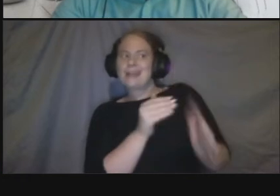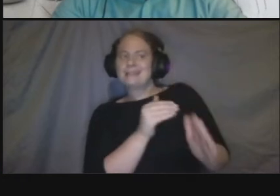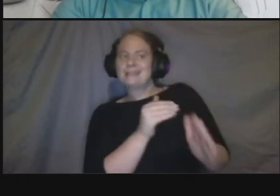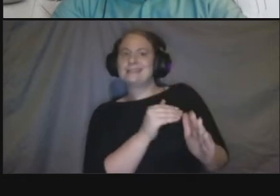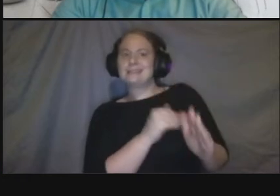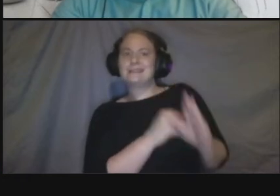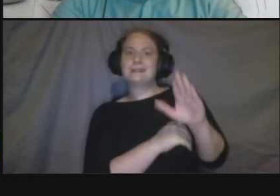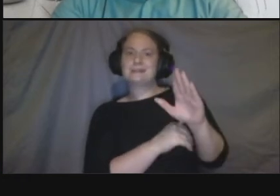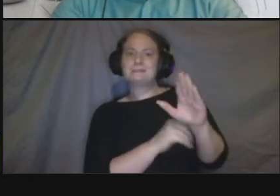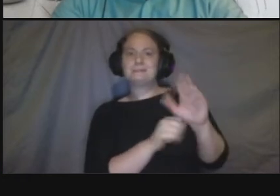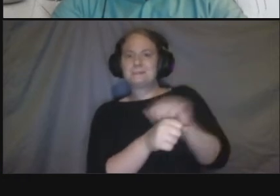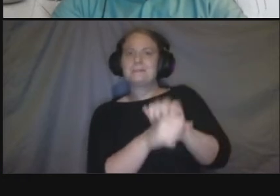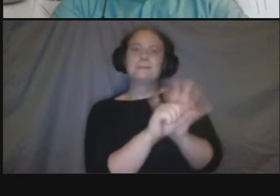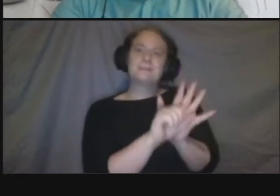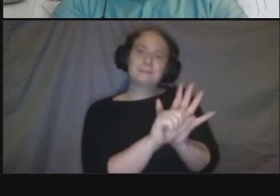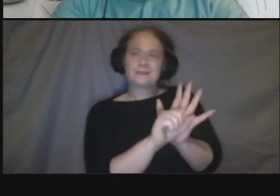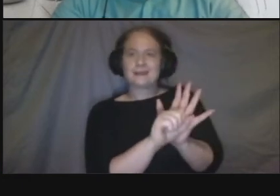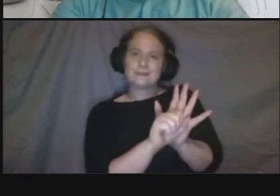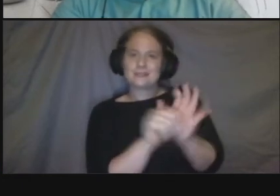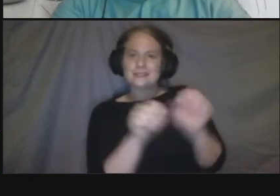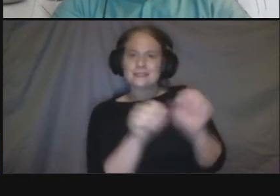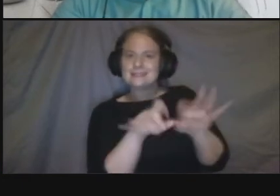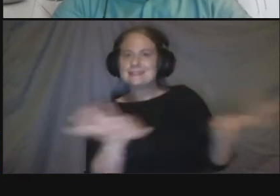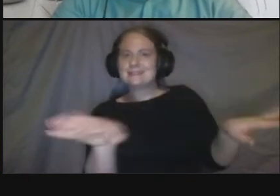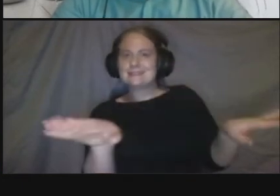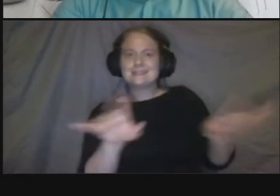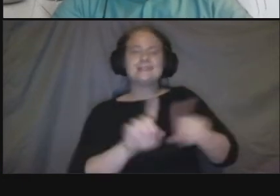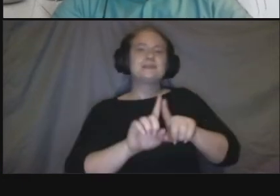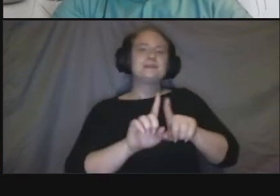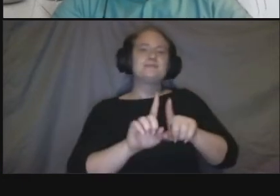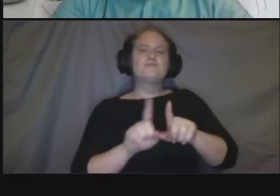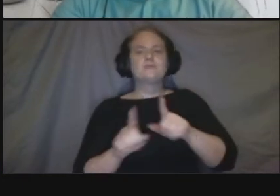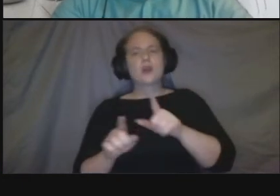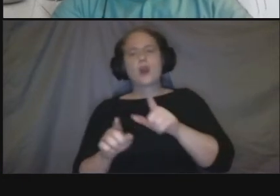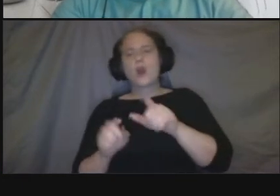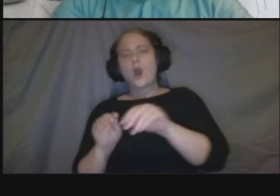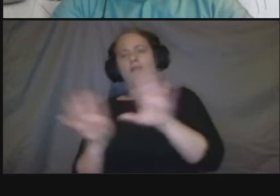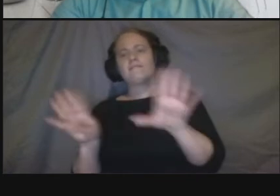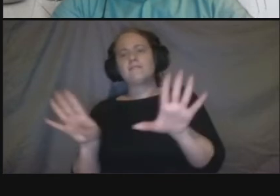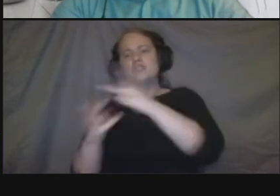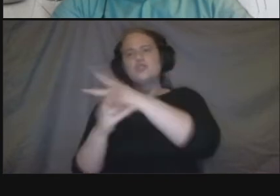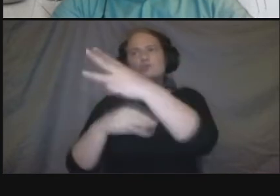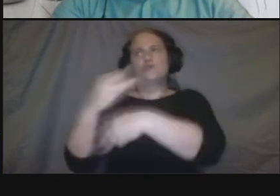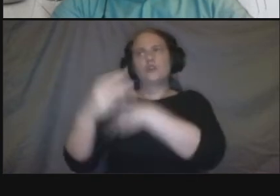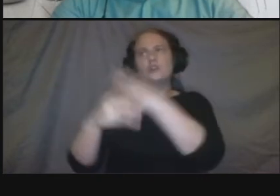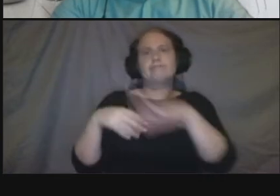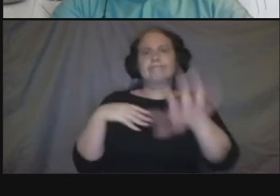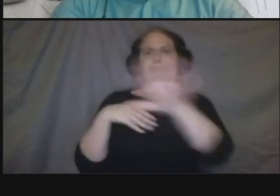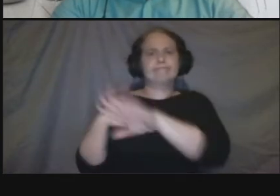is a threat definitely worldwide um but here in our region um things are coming down